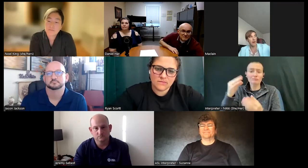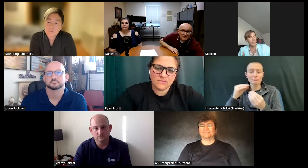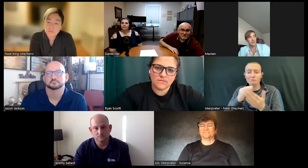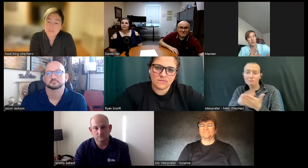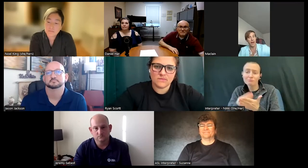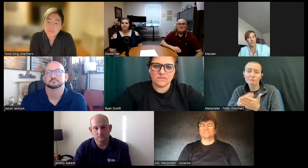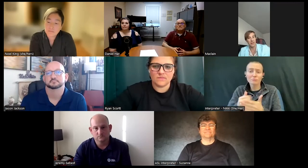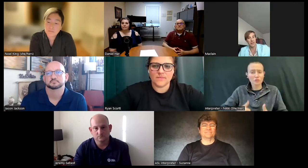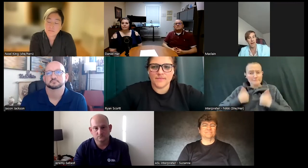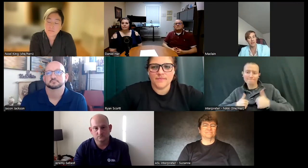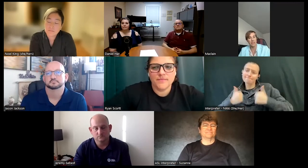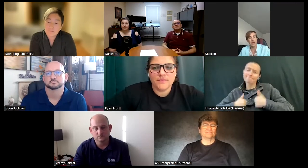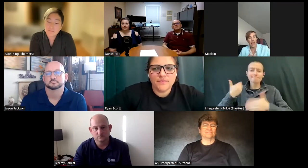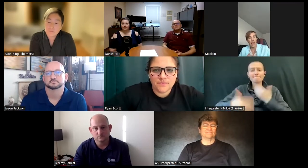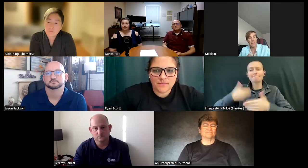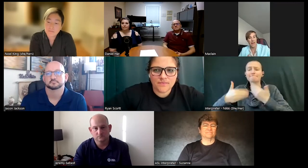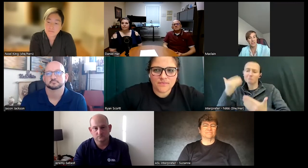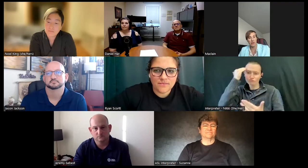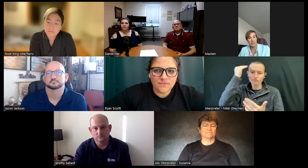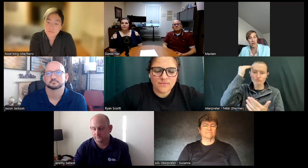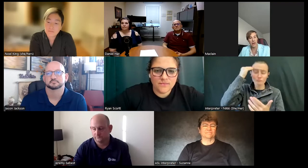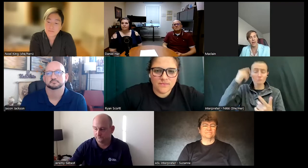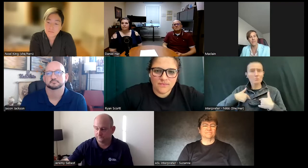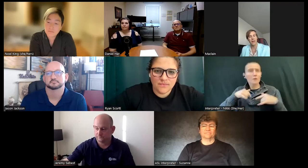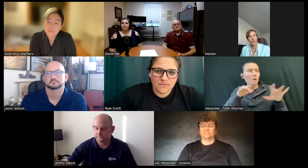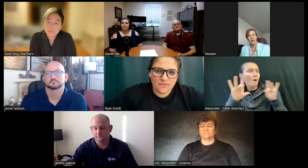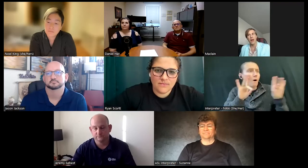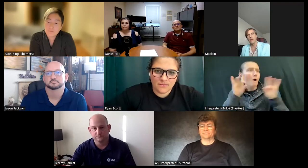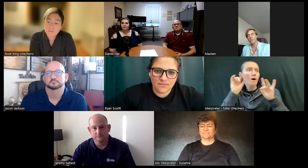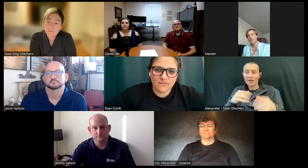really love this I know everything about it and that's all I care about in life